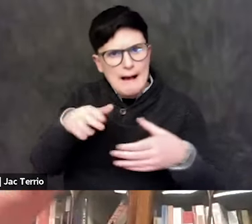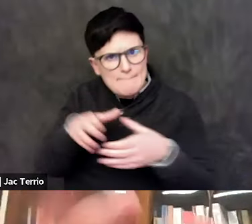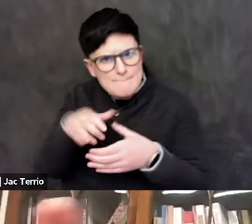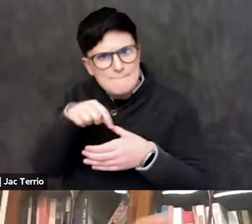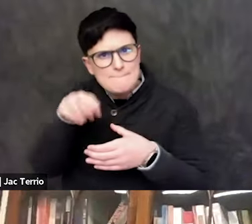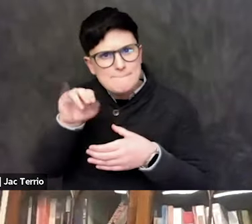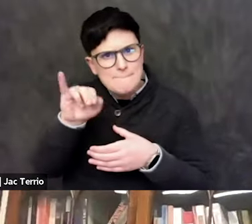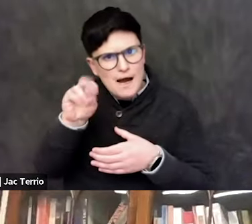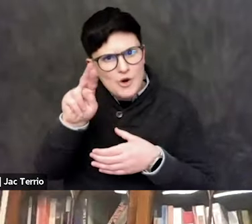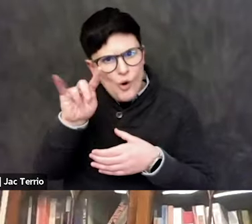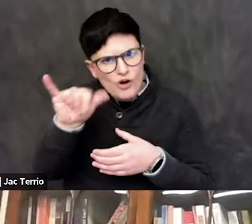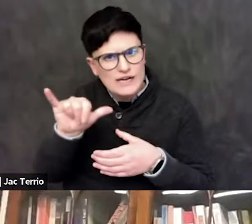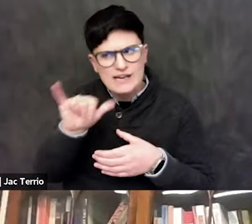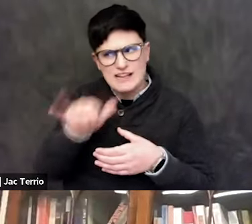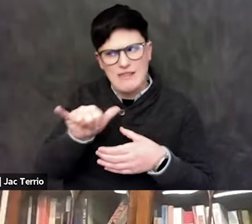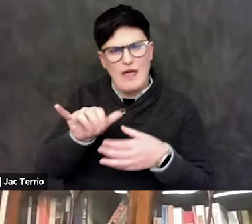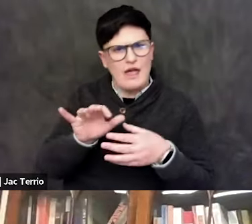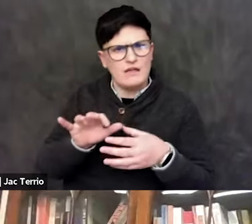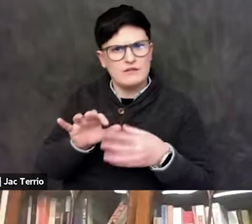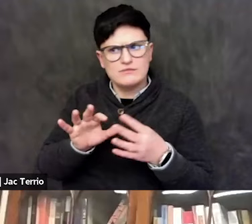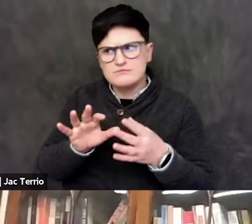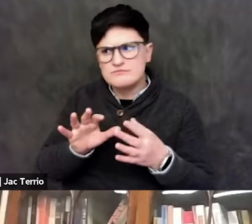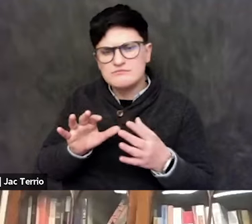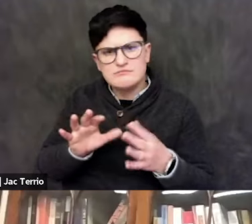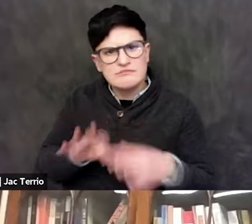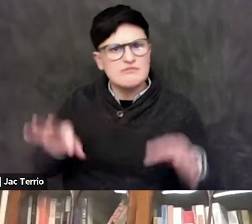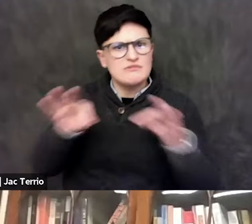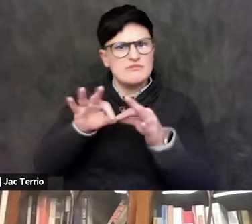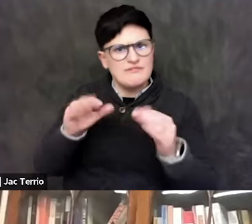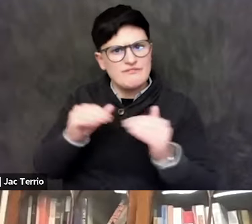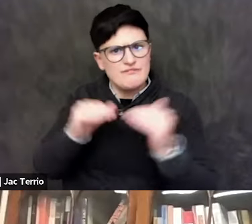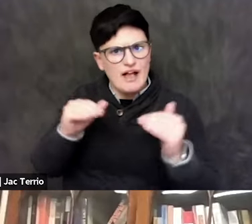you know, diversity sensitivity on campus.